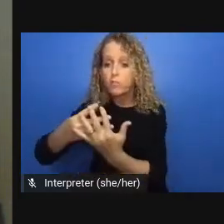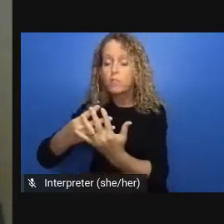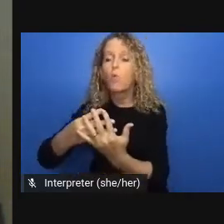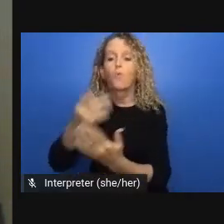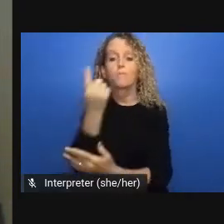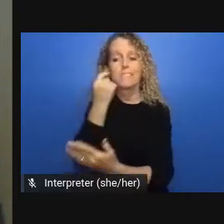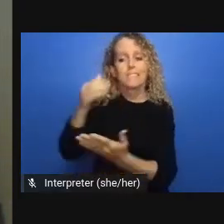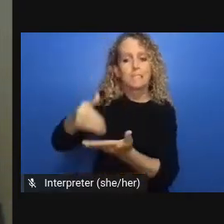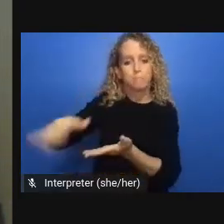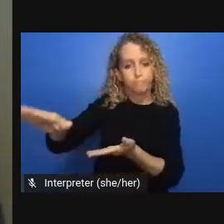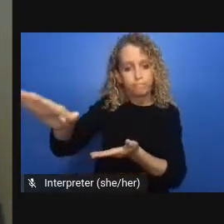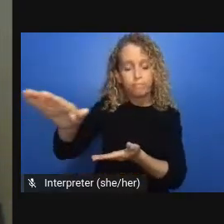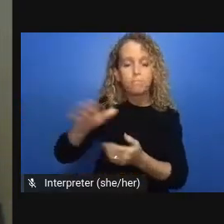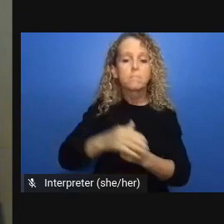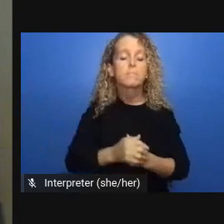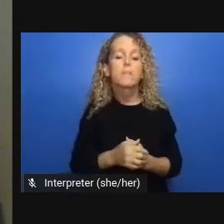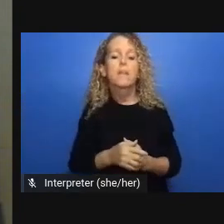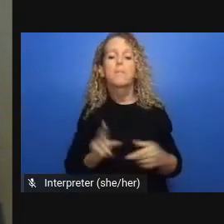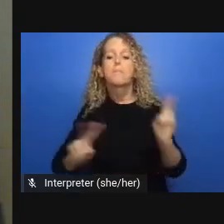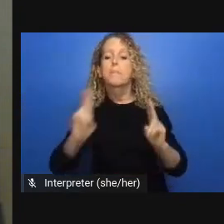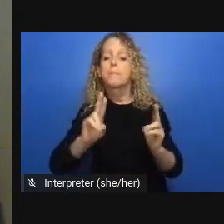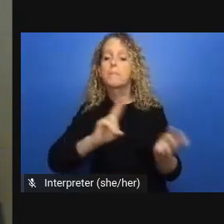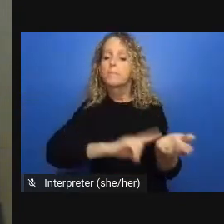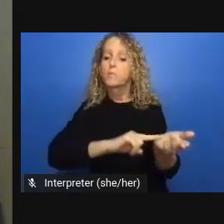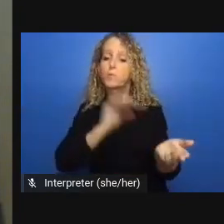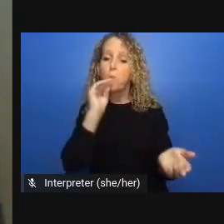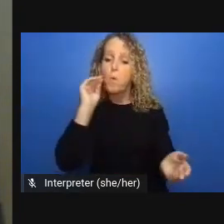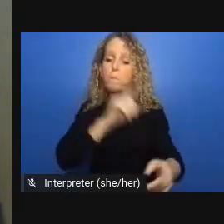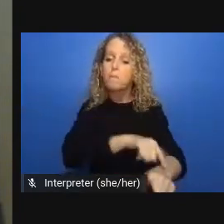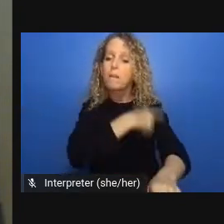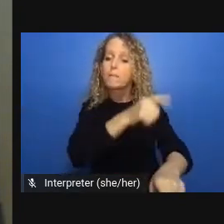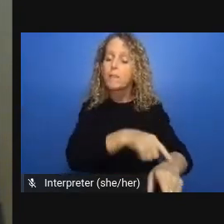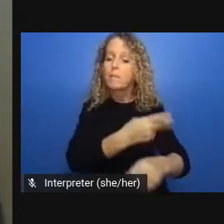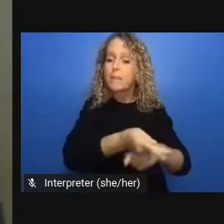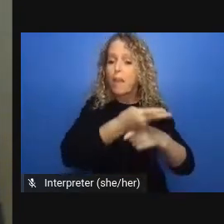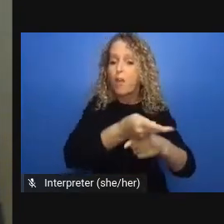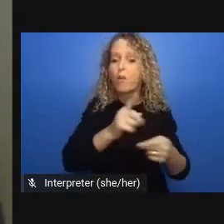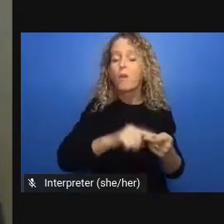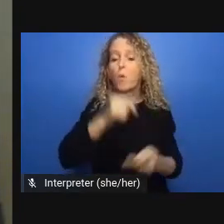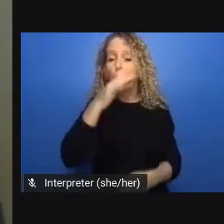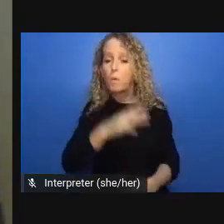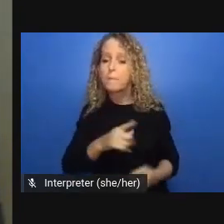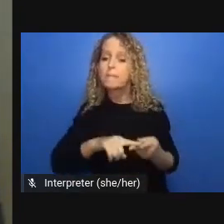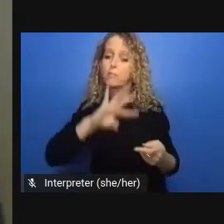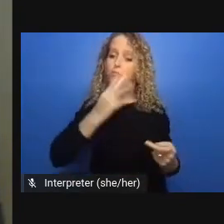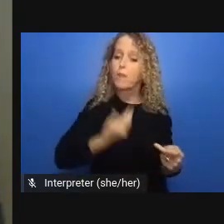online and this plan unfortunately alienated individuals that were already alienated such